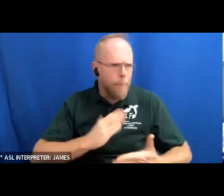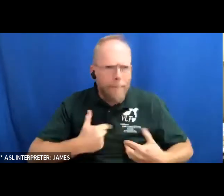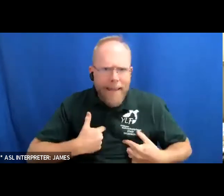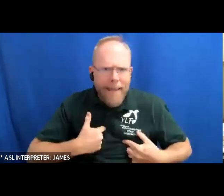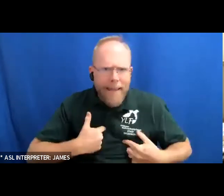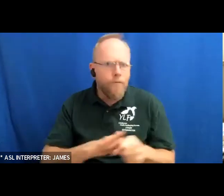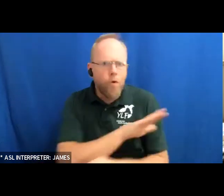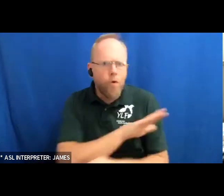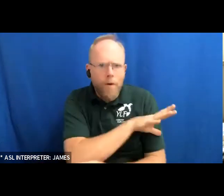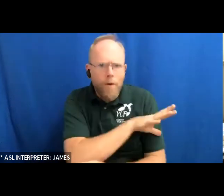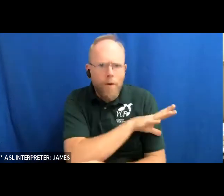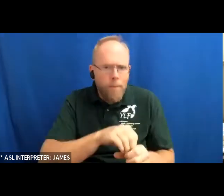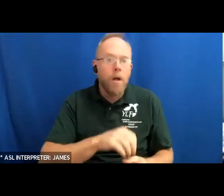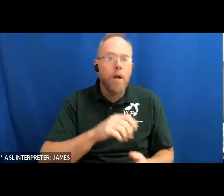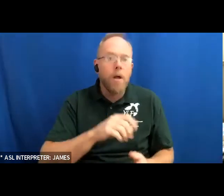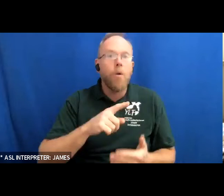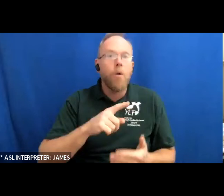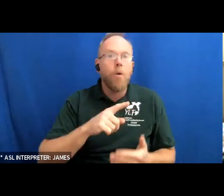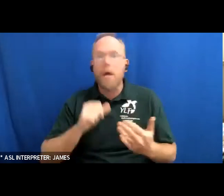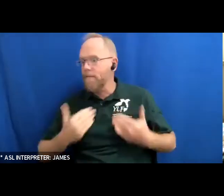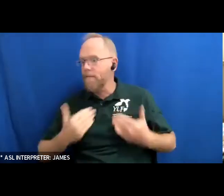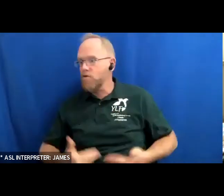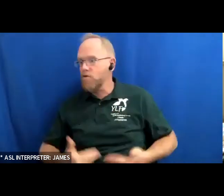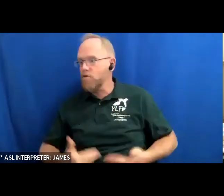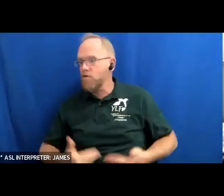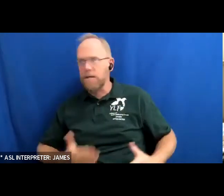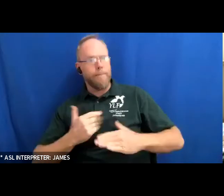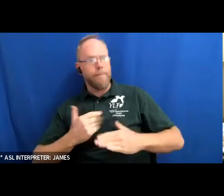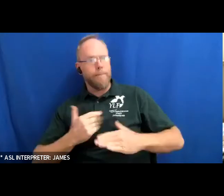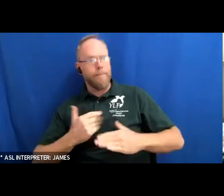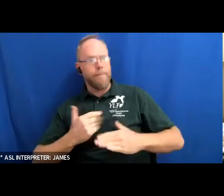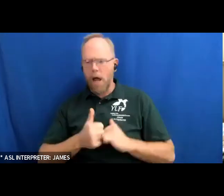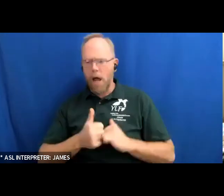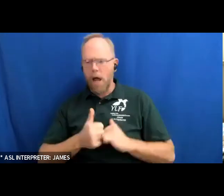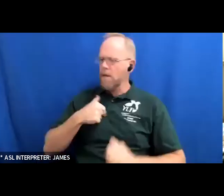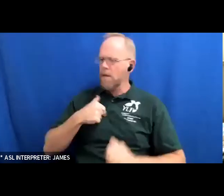things stop me and how do i empower myself when i'm being confronted with a barrier